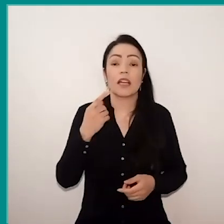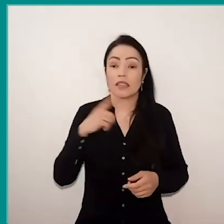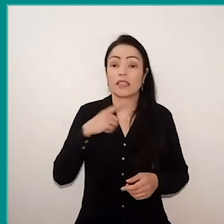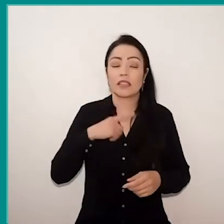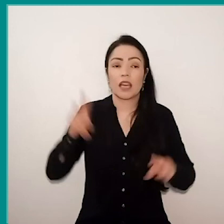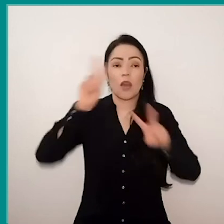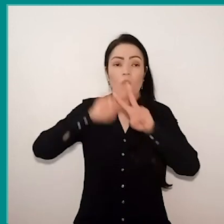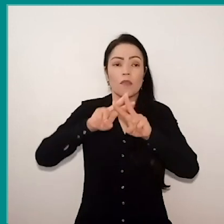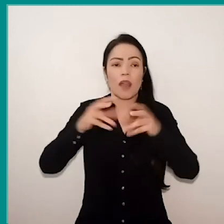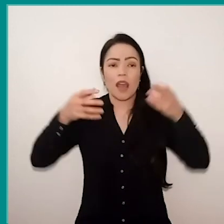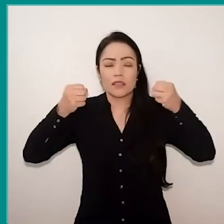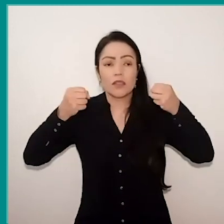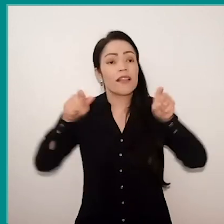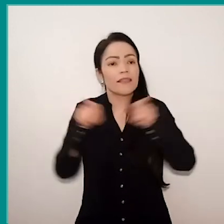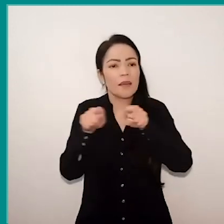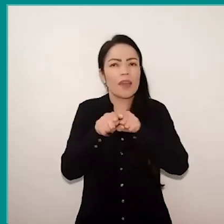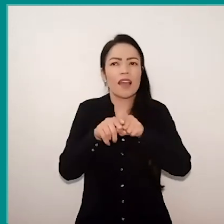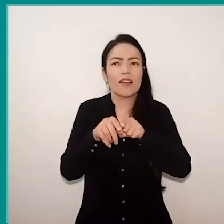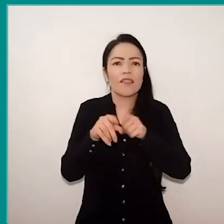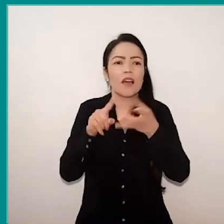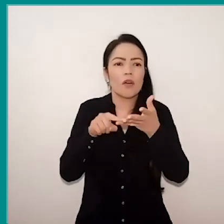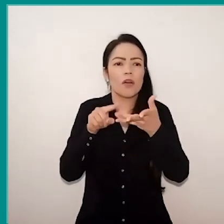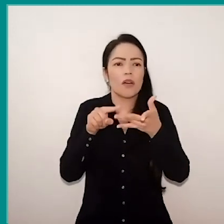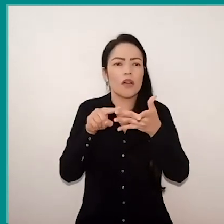counting the days, how long they are incarcerated.